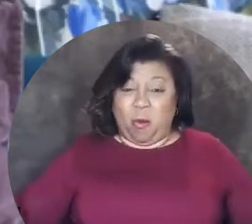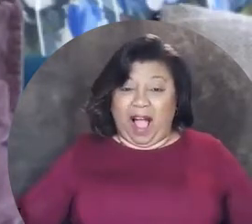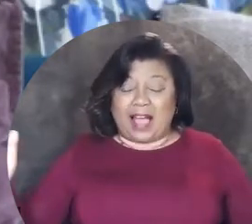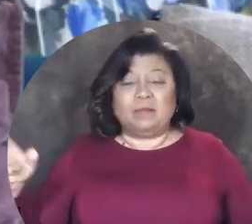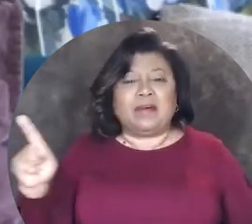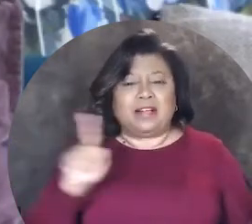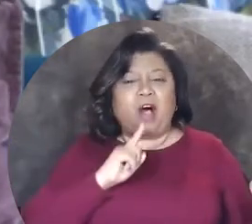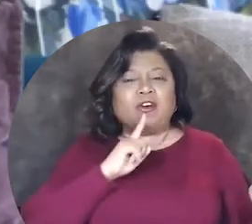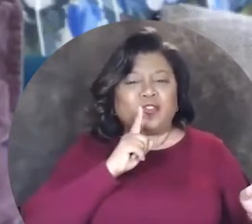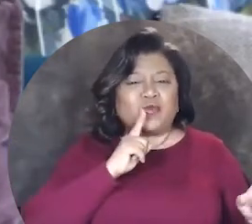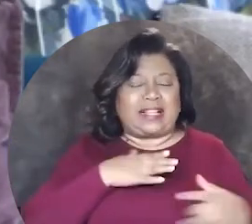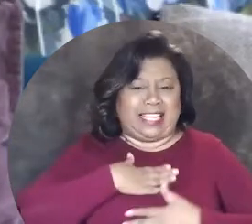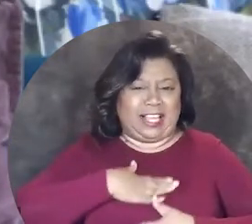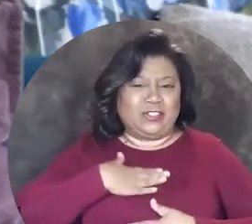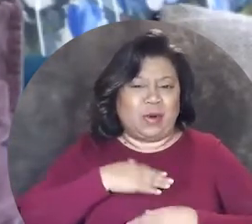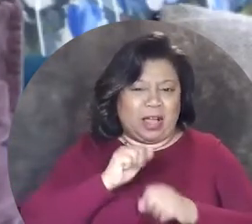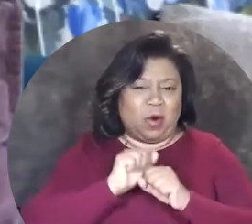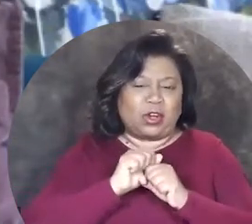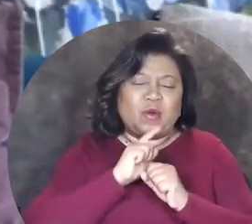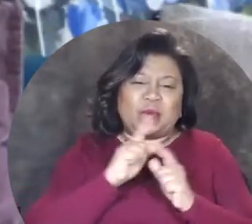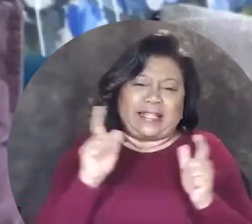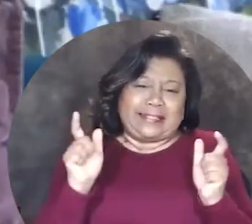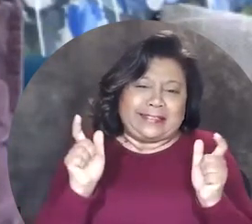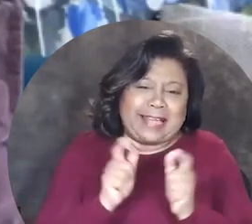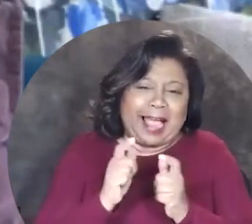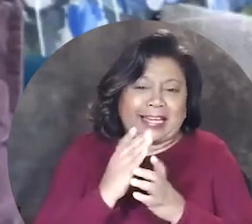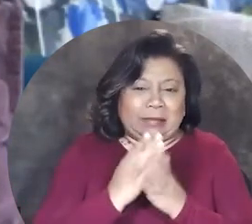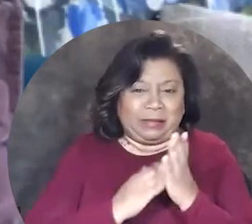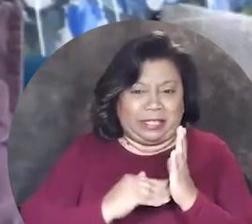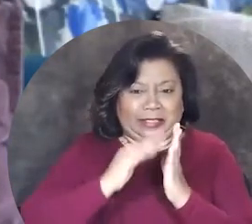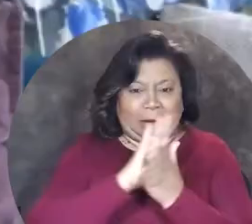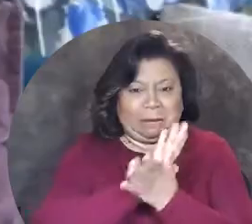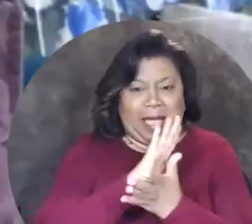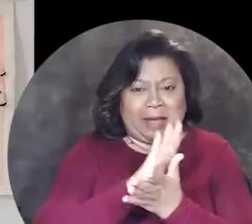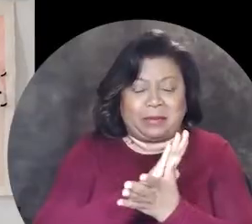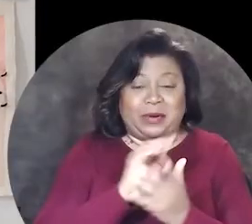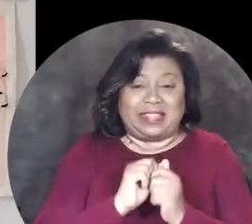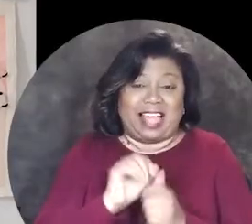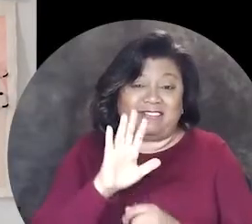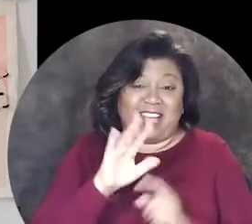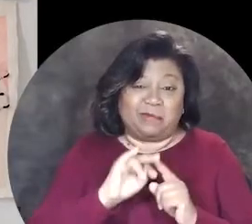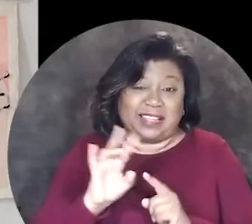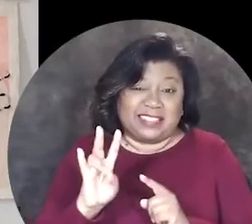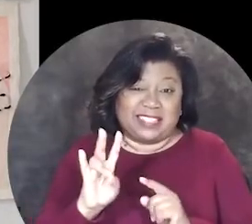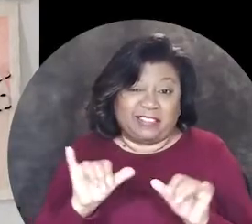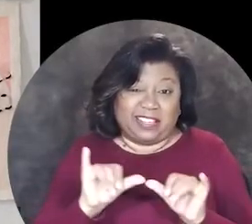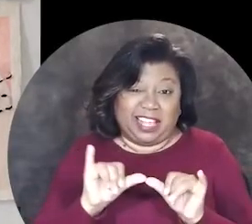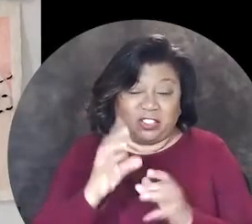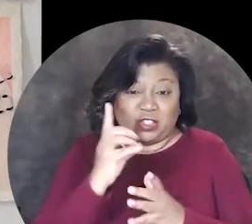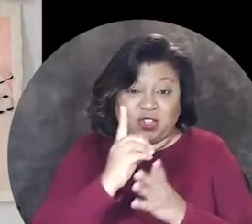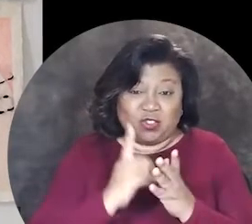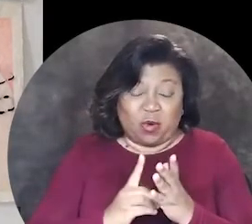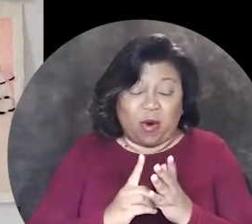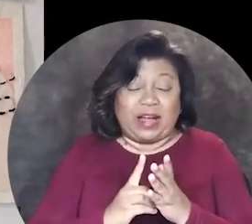but then I also really enjoy working on very tiny pieces of paper like five by seven inch drawings